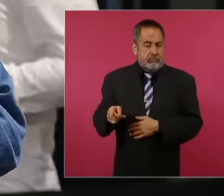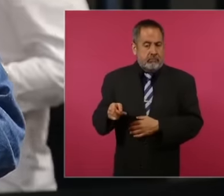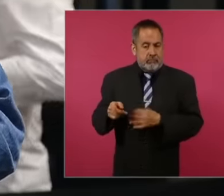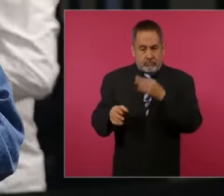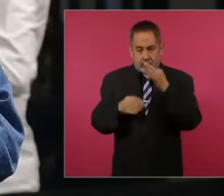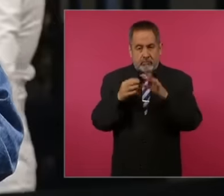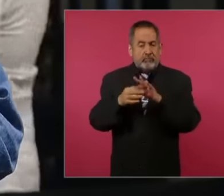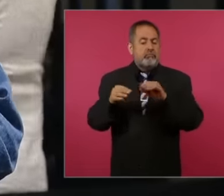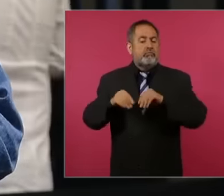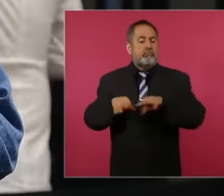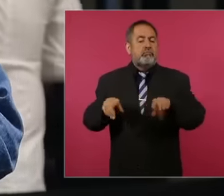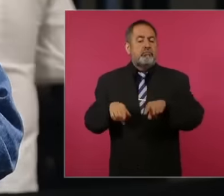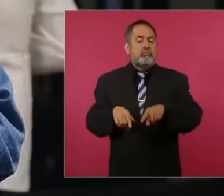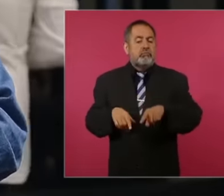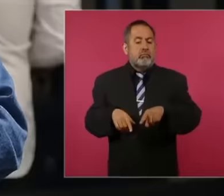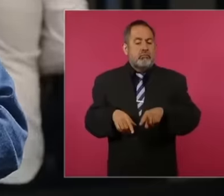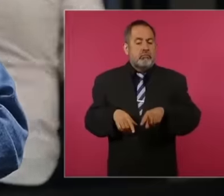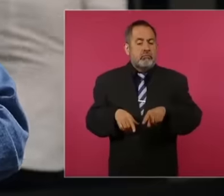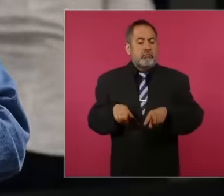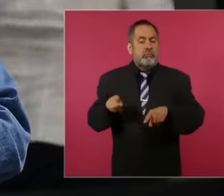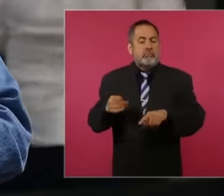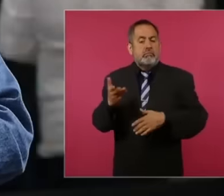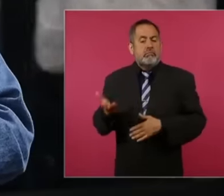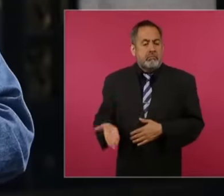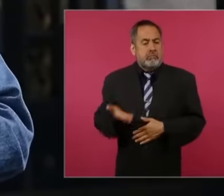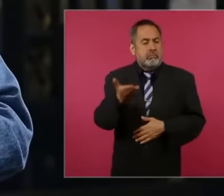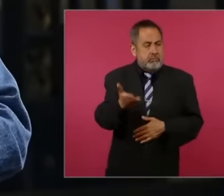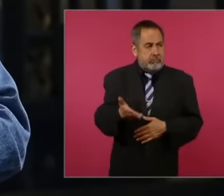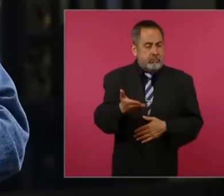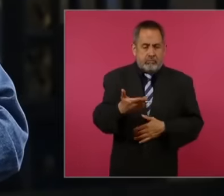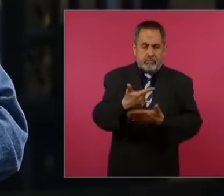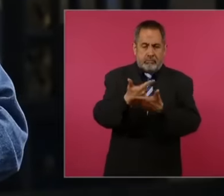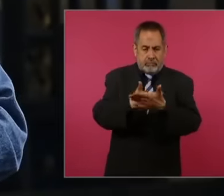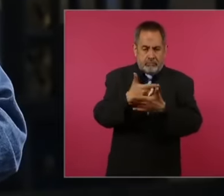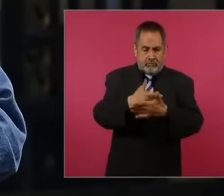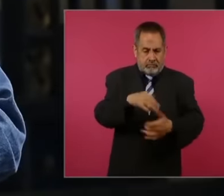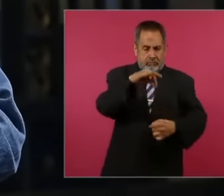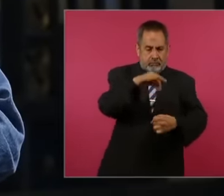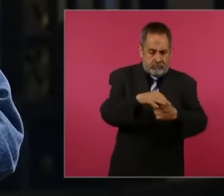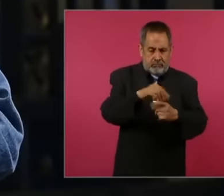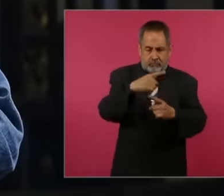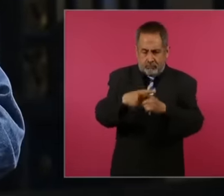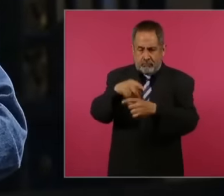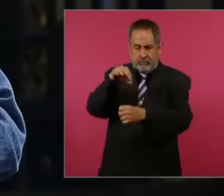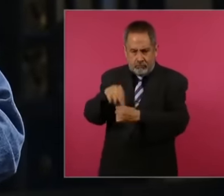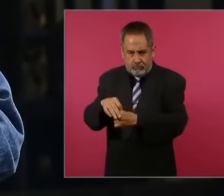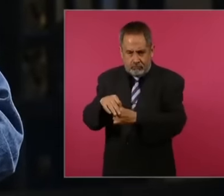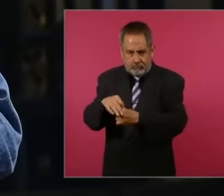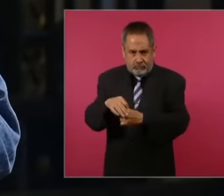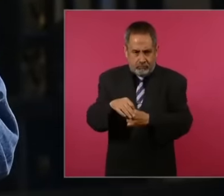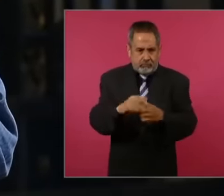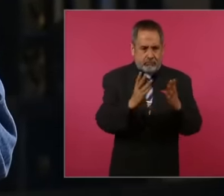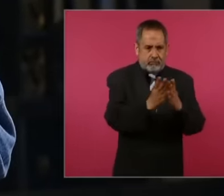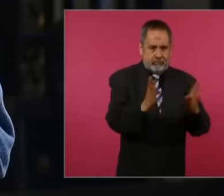Twitter because he is asking for the counting vote by vote box by box and I also quote another tweet of